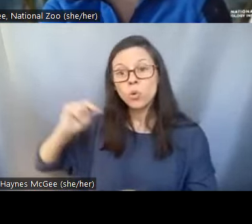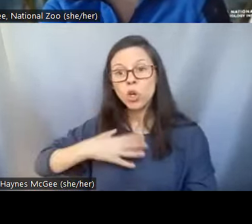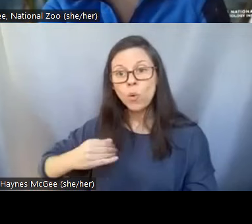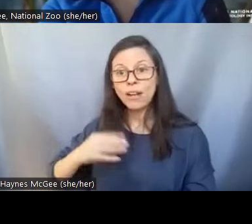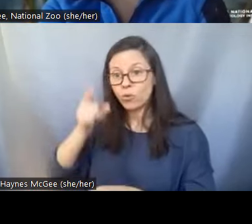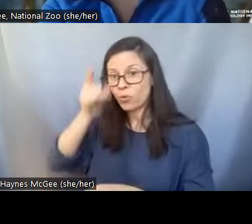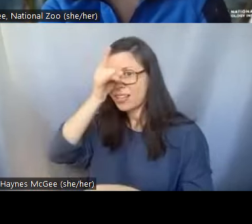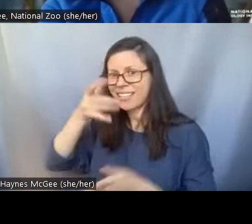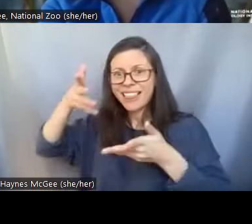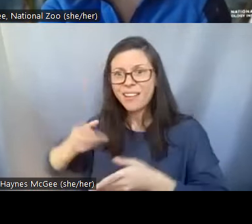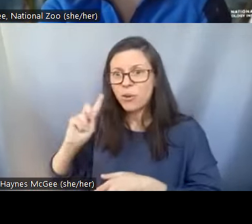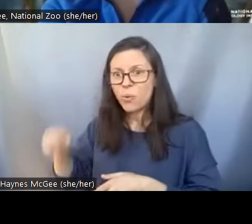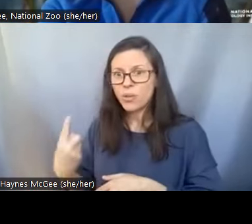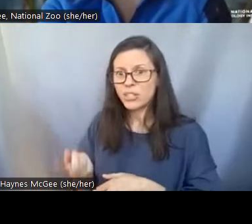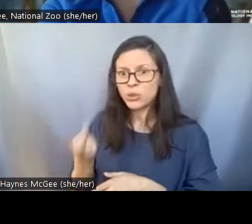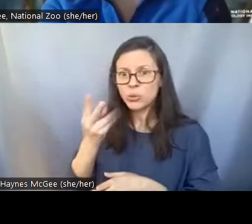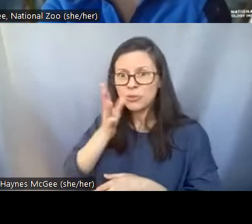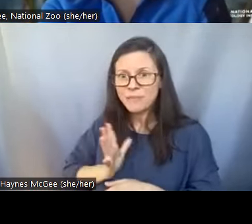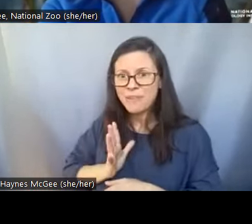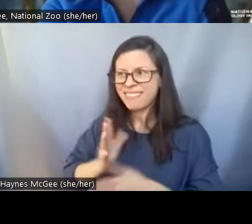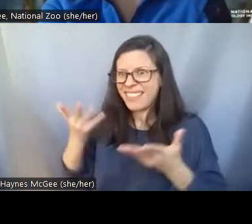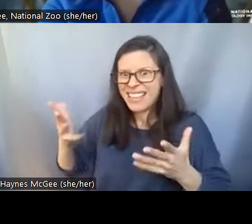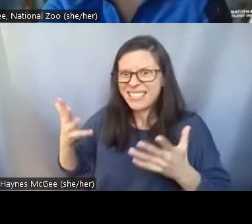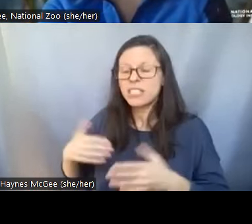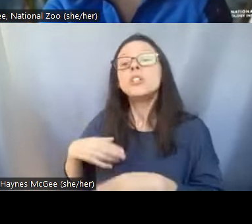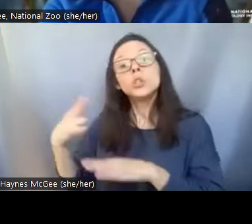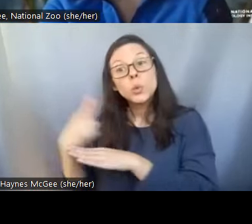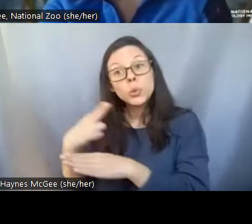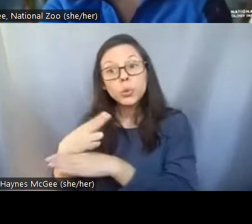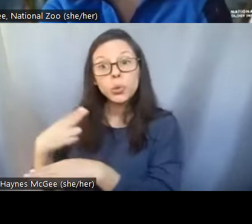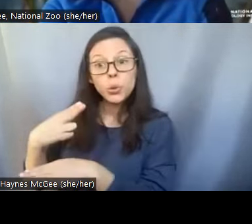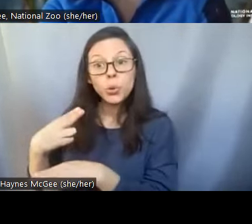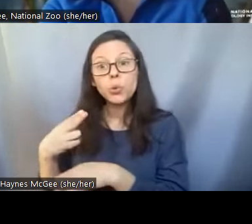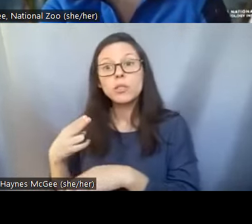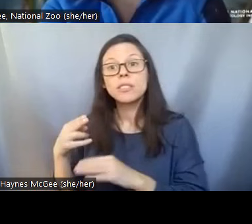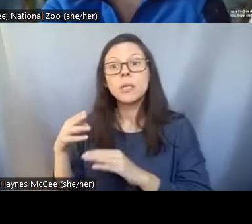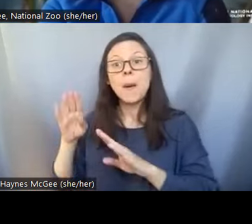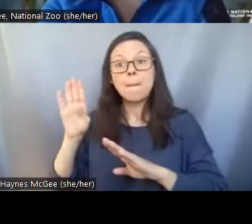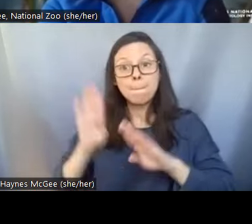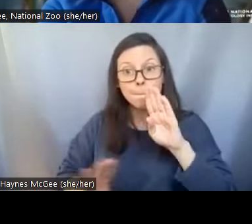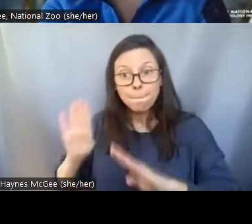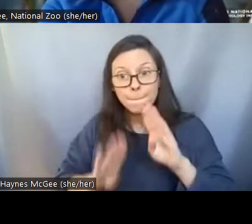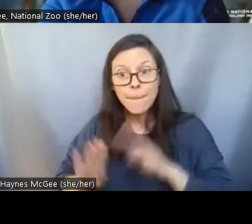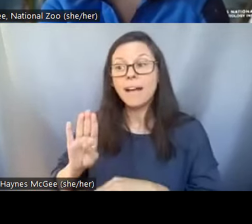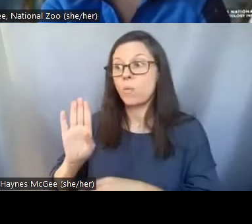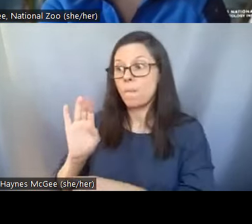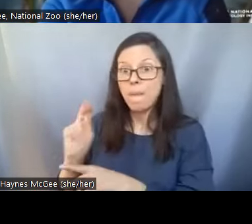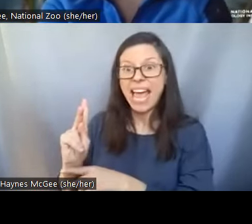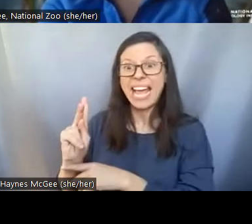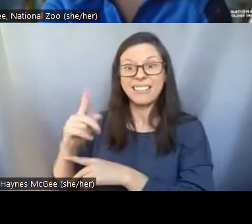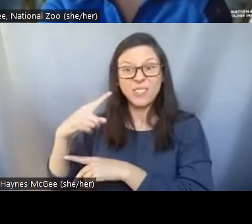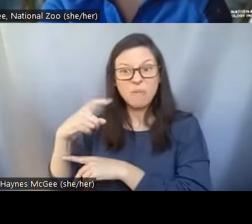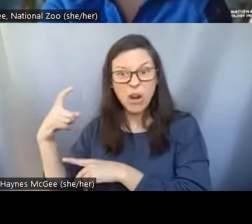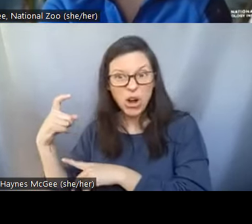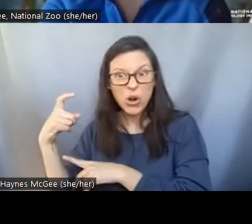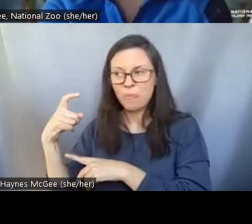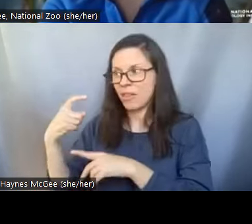females left. So you are using frozen bio-banked sperm to hopefully impregnate these females and